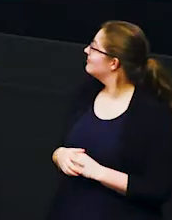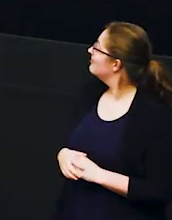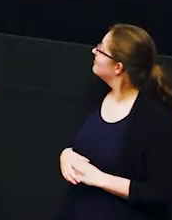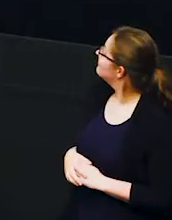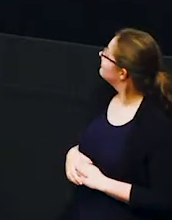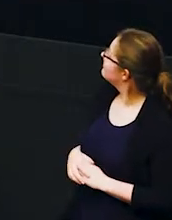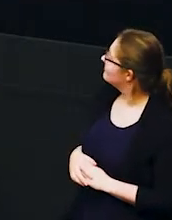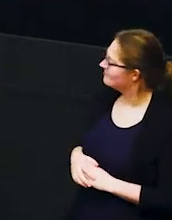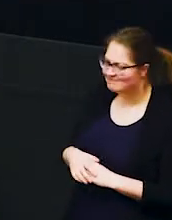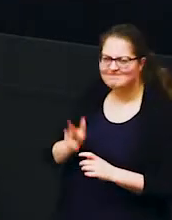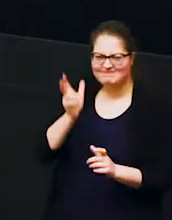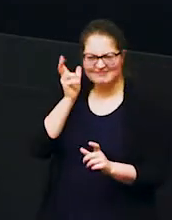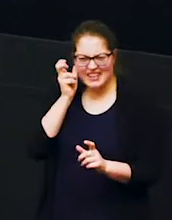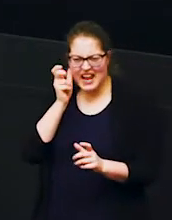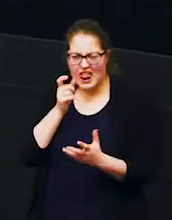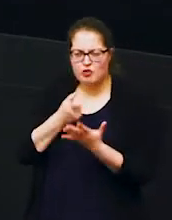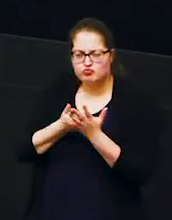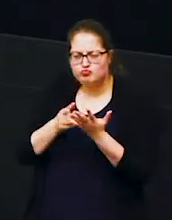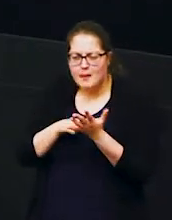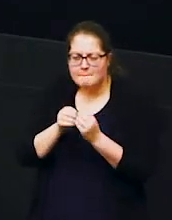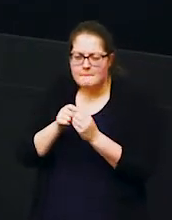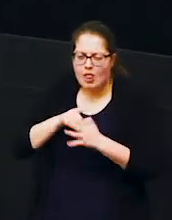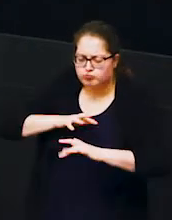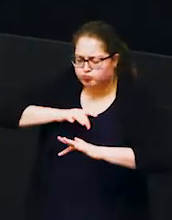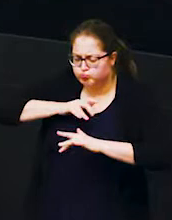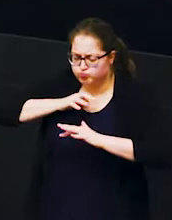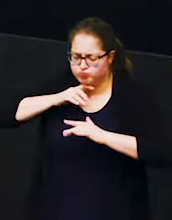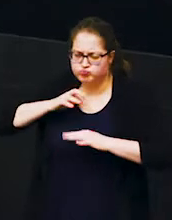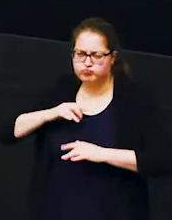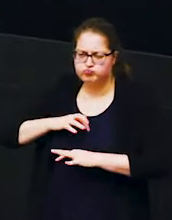so could you hear that rumbling that those elephants are making those are greeting